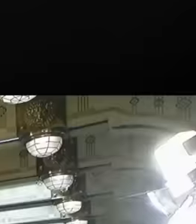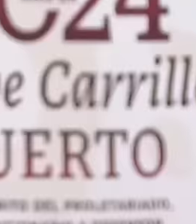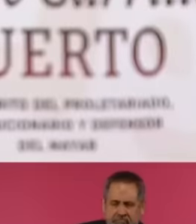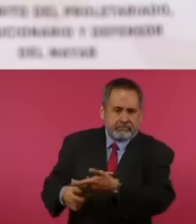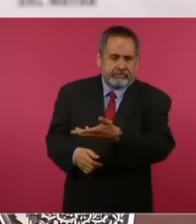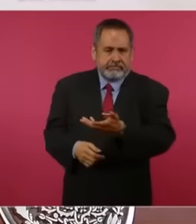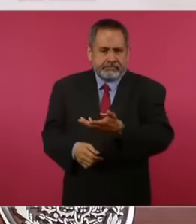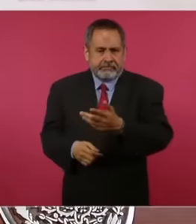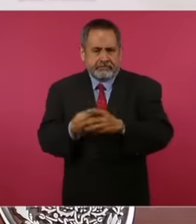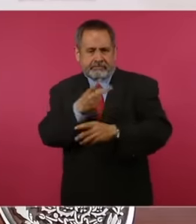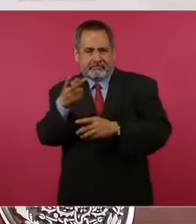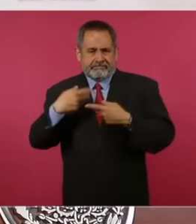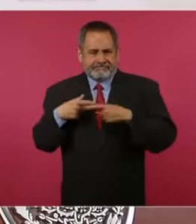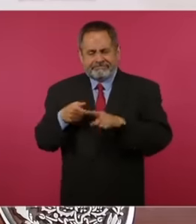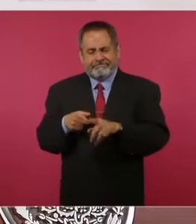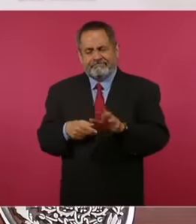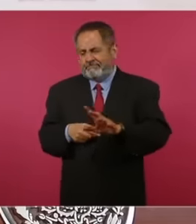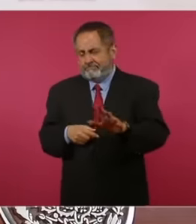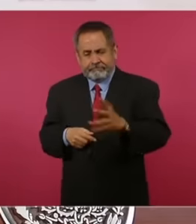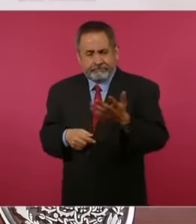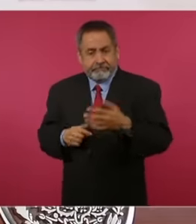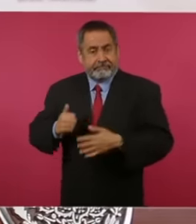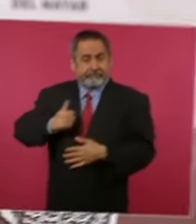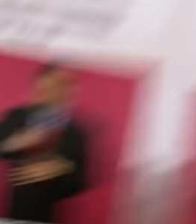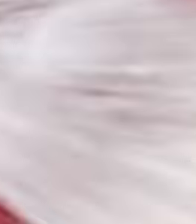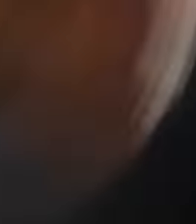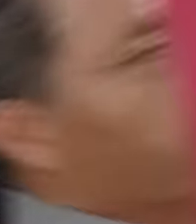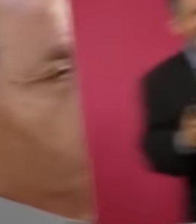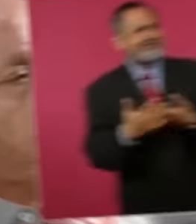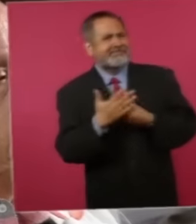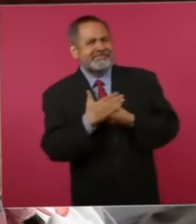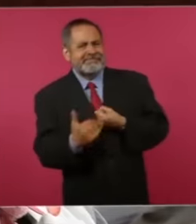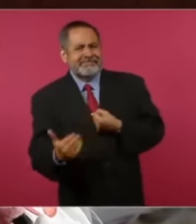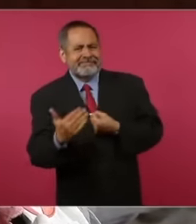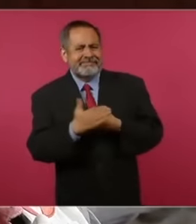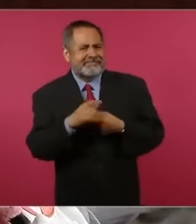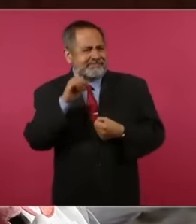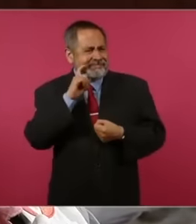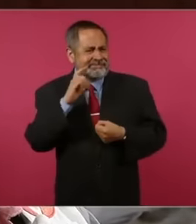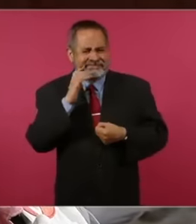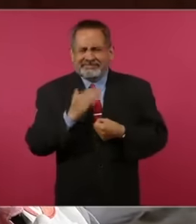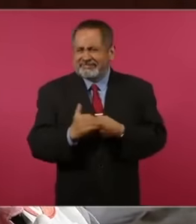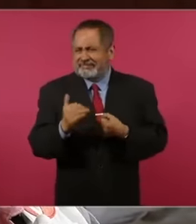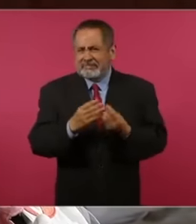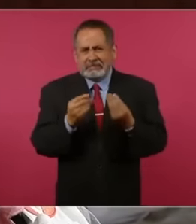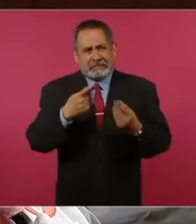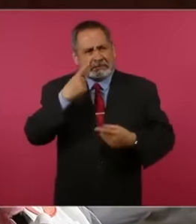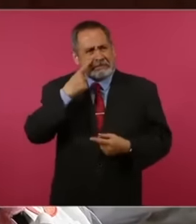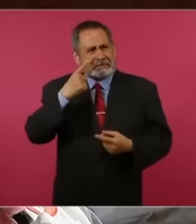President López Obrador's morning with a lump in her throat, recounts the situation that exists